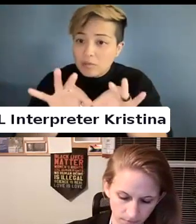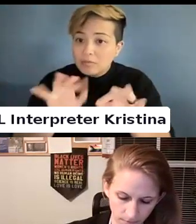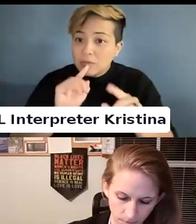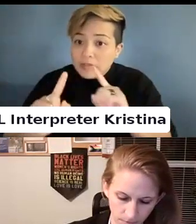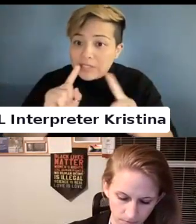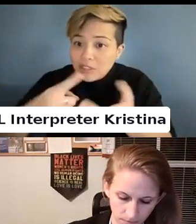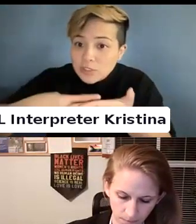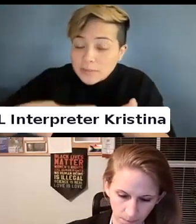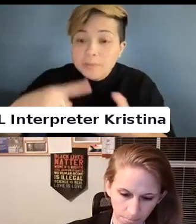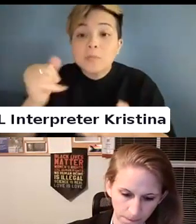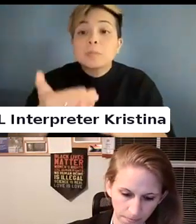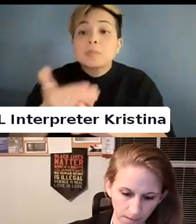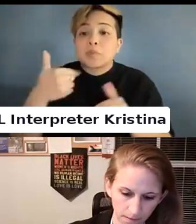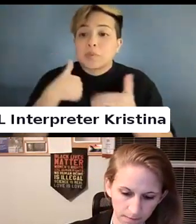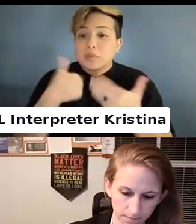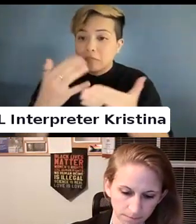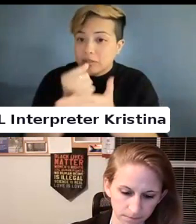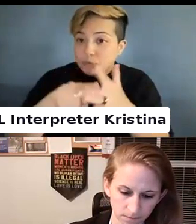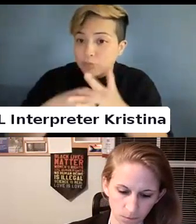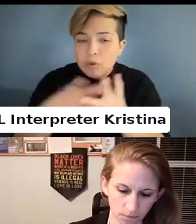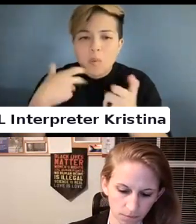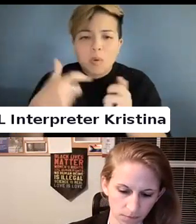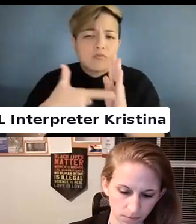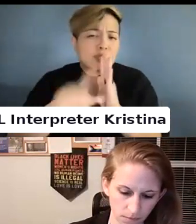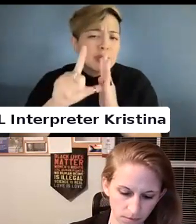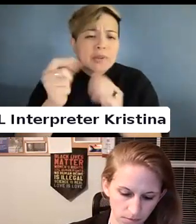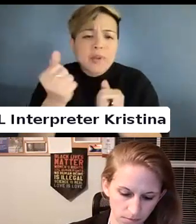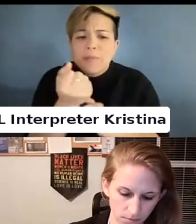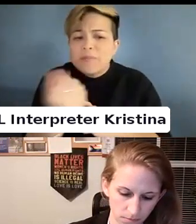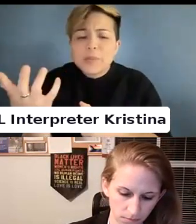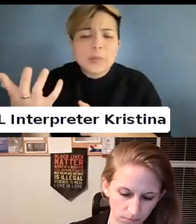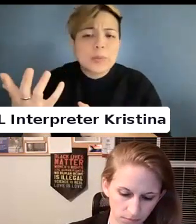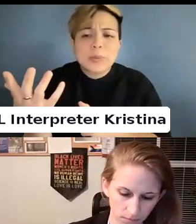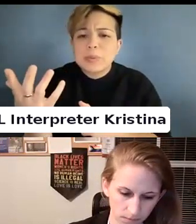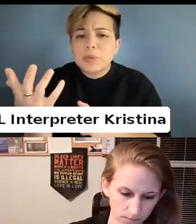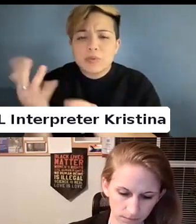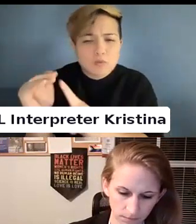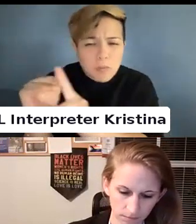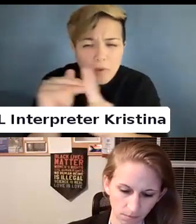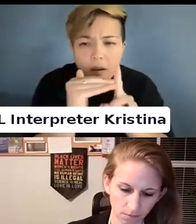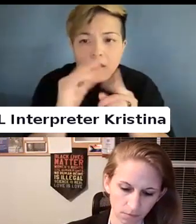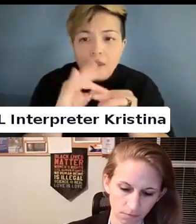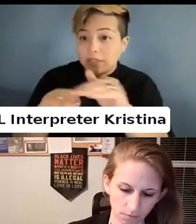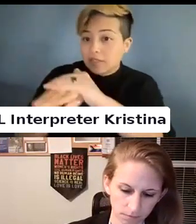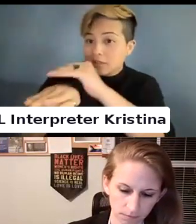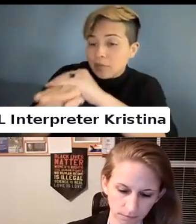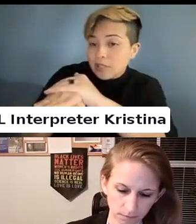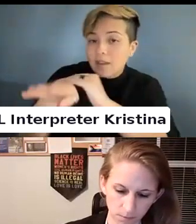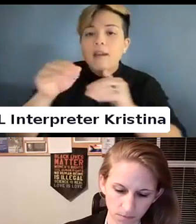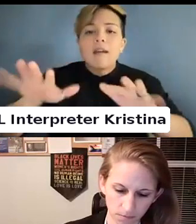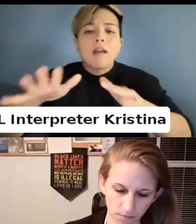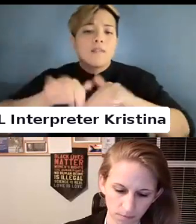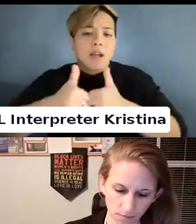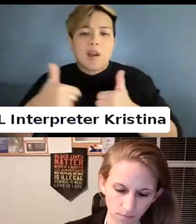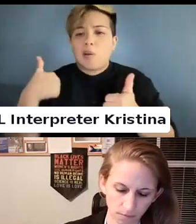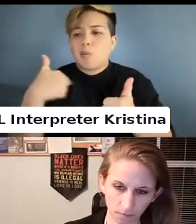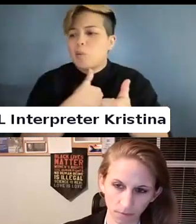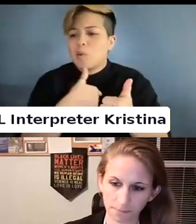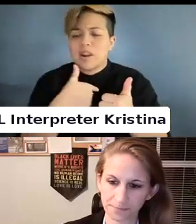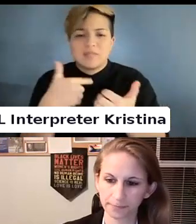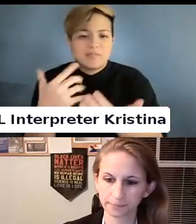I wanted to go over a few reminders about accessibility and how we have the zoom set